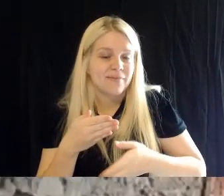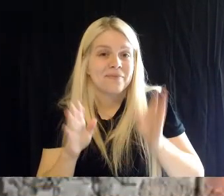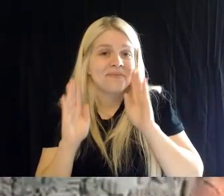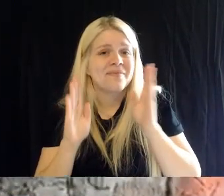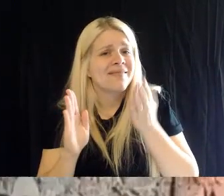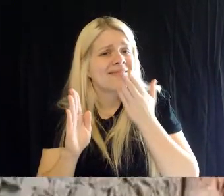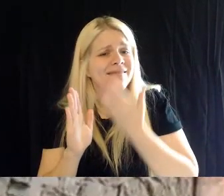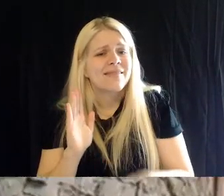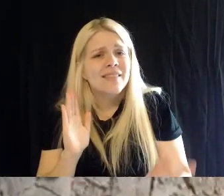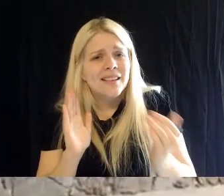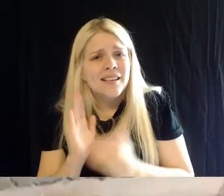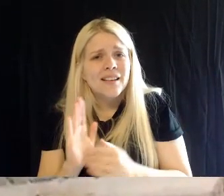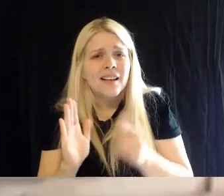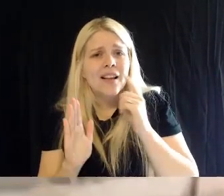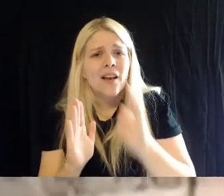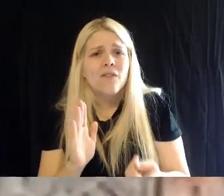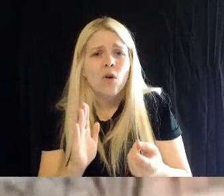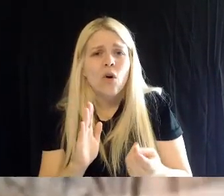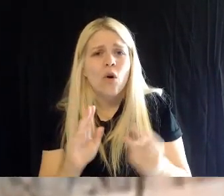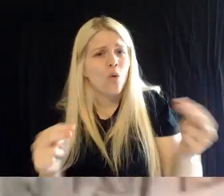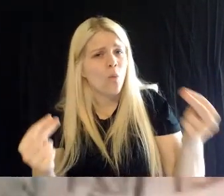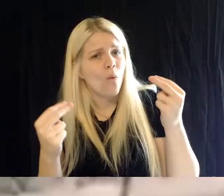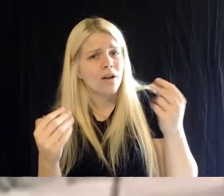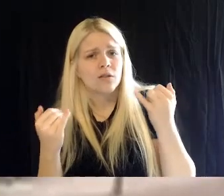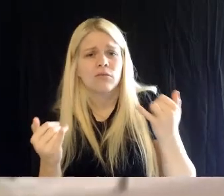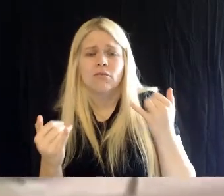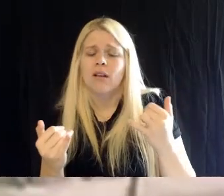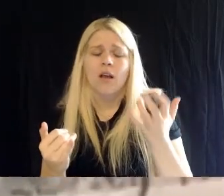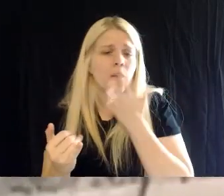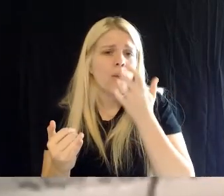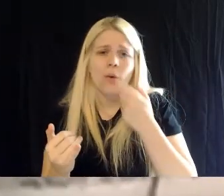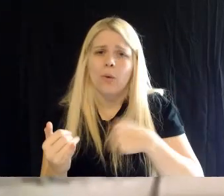tuning in. You guys are the best. Couldn't do it without you. We'll be back tomorrow,